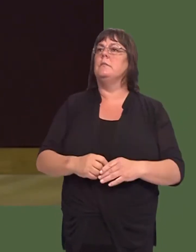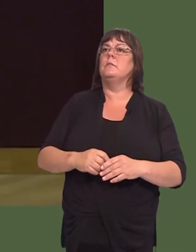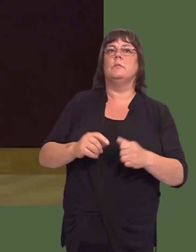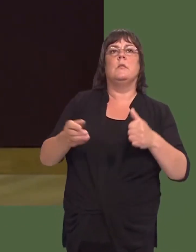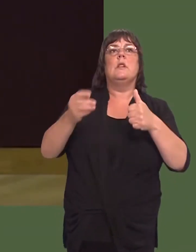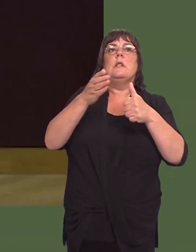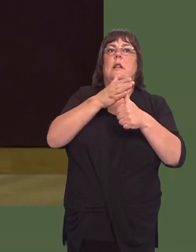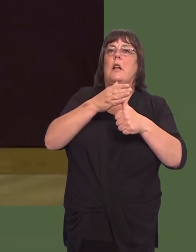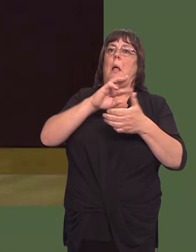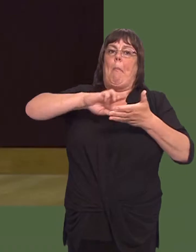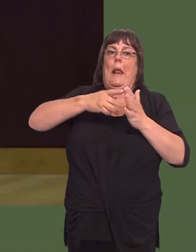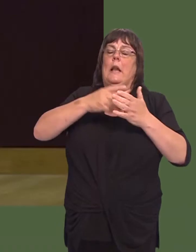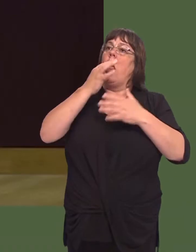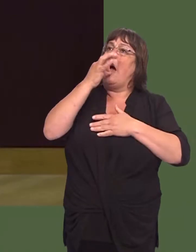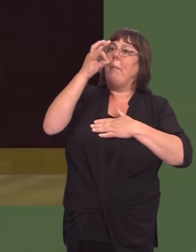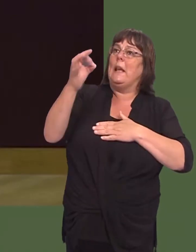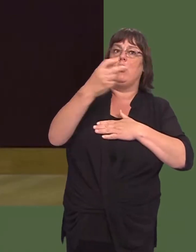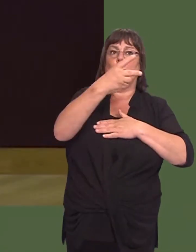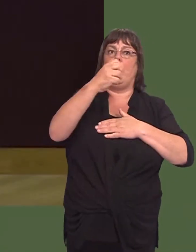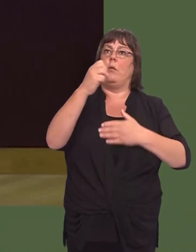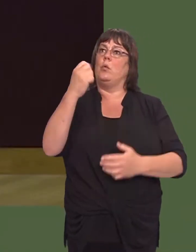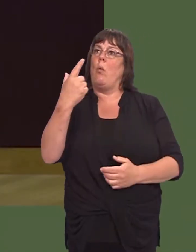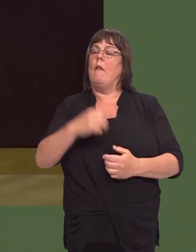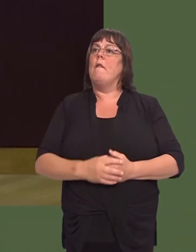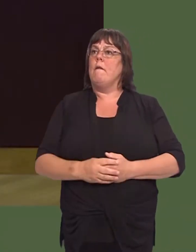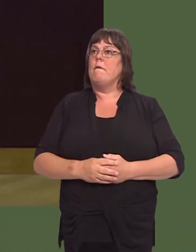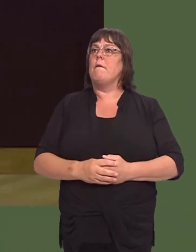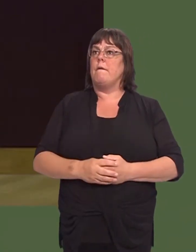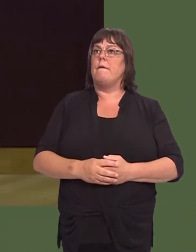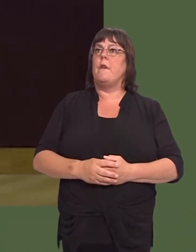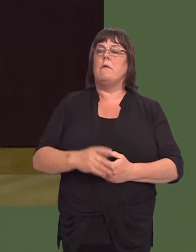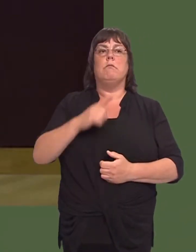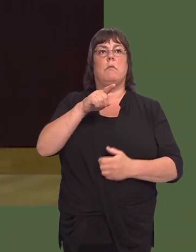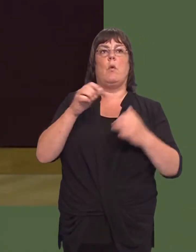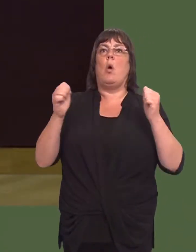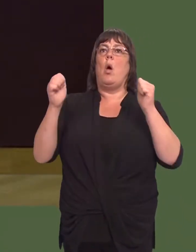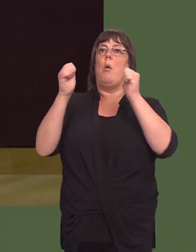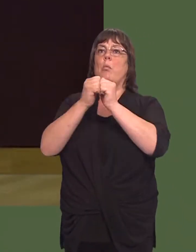starting with the calling in of the planning application in 2012, which was approved by